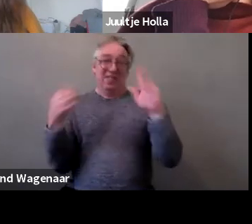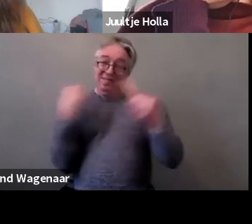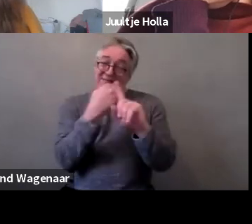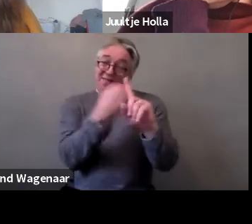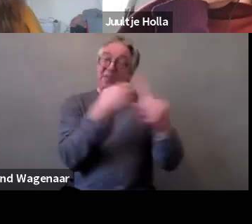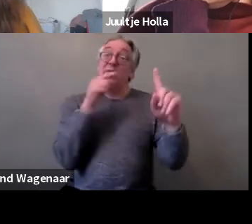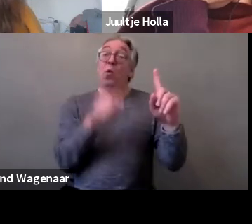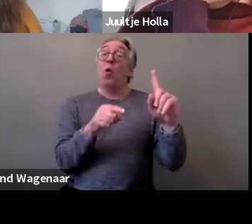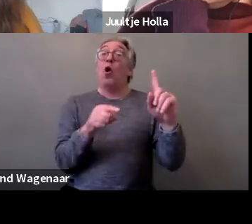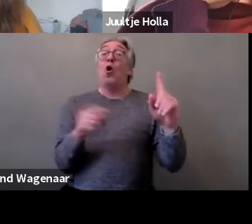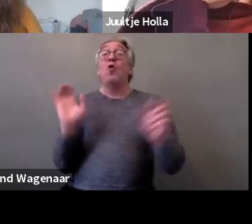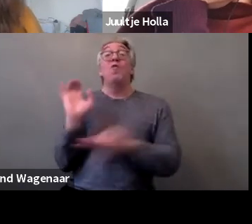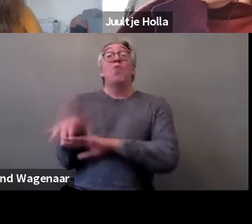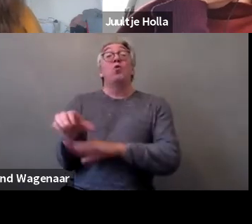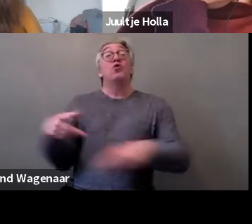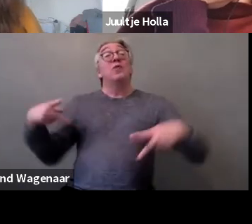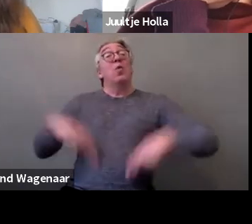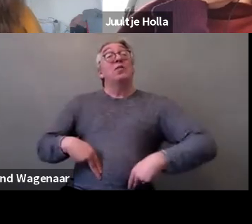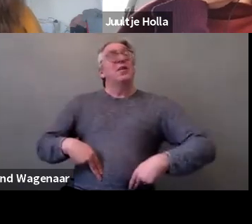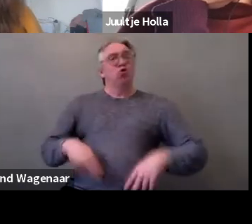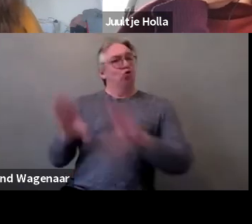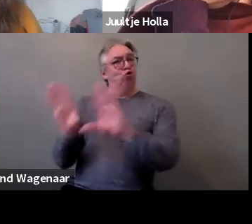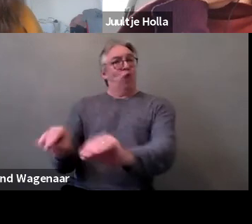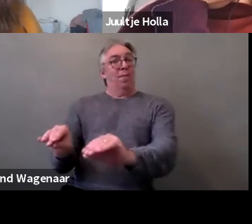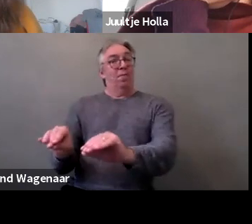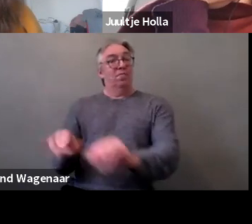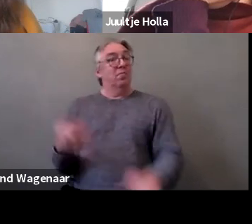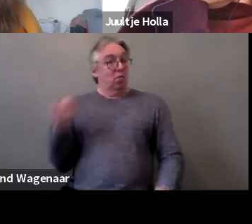That's example of legislative initiative that can be taken.